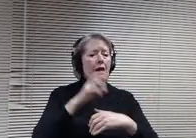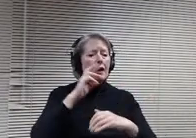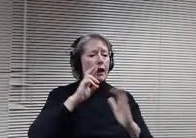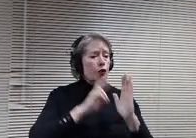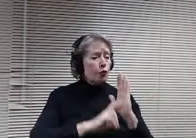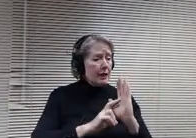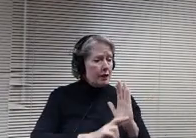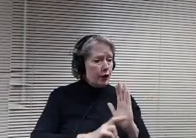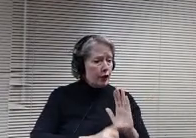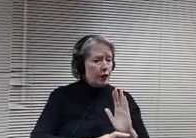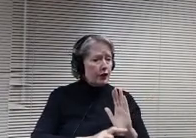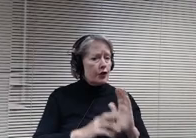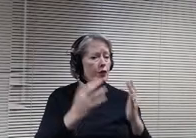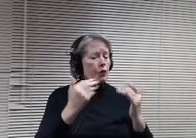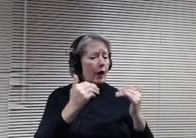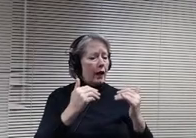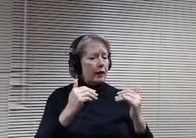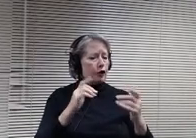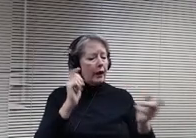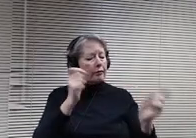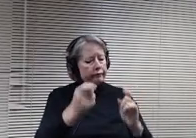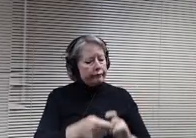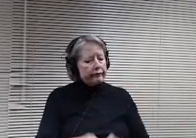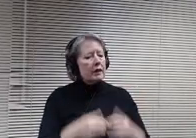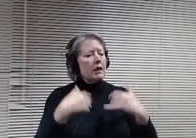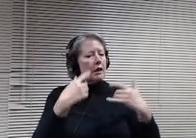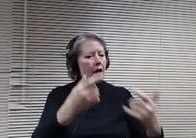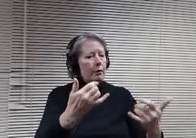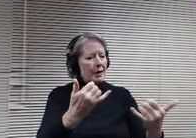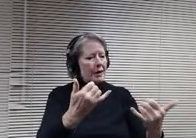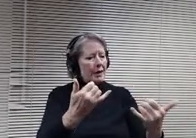Thank you Lisa. Any other discussion points or questions?